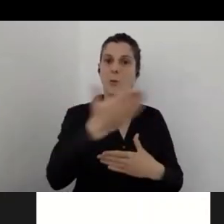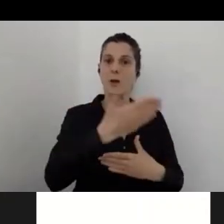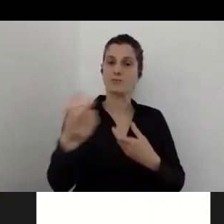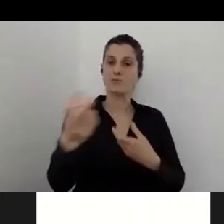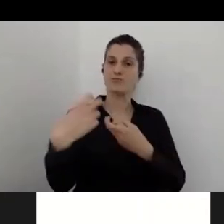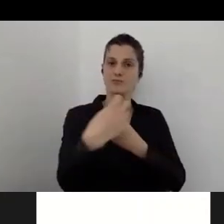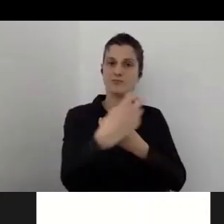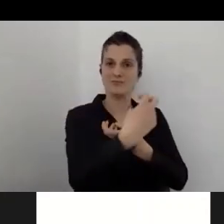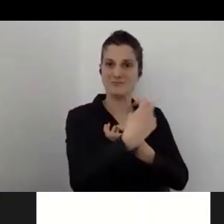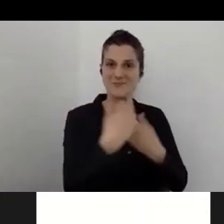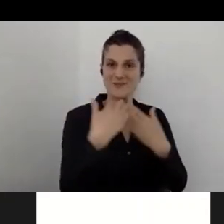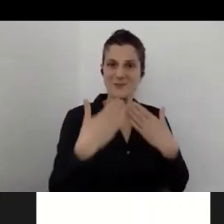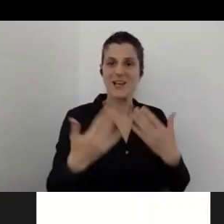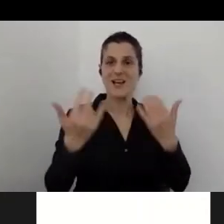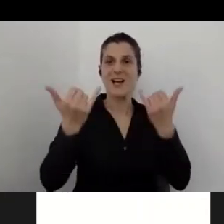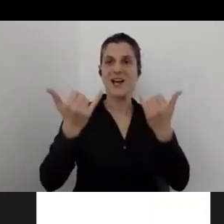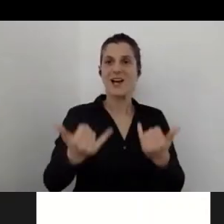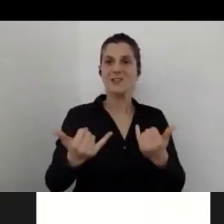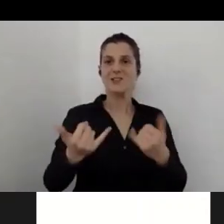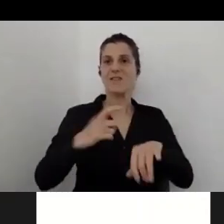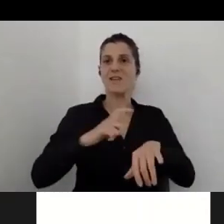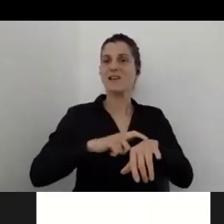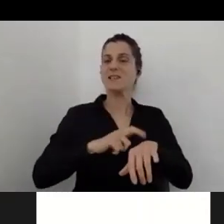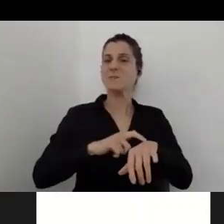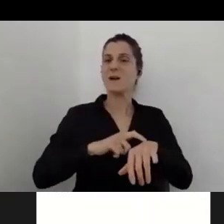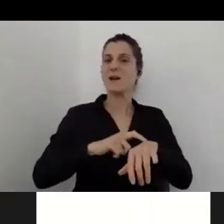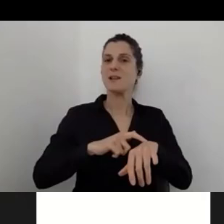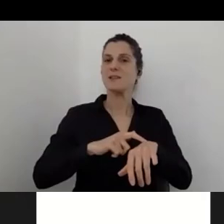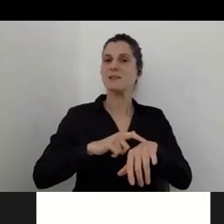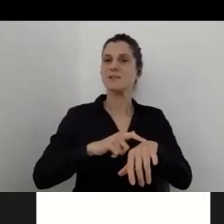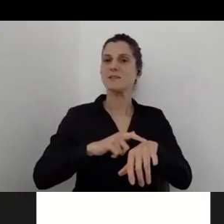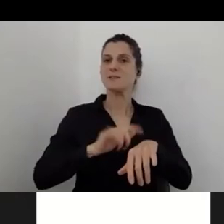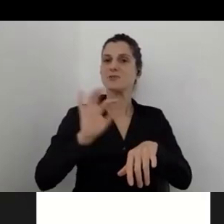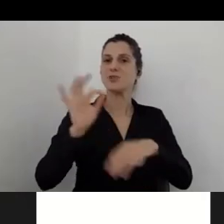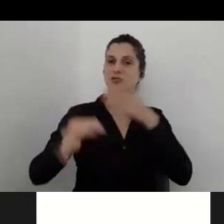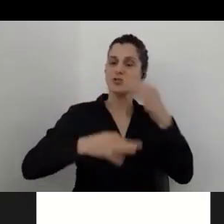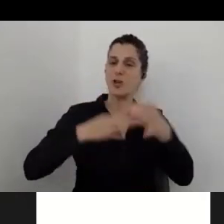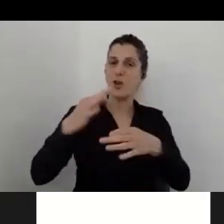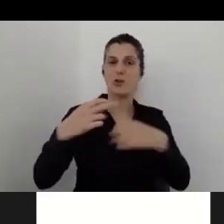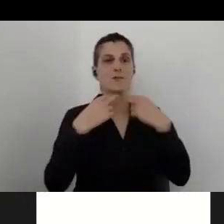Now, we've got the time for questions and answers.